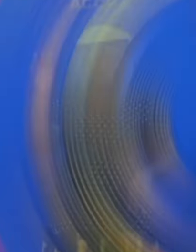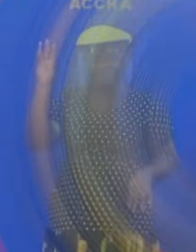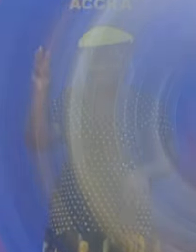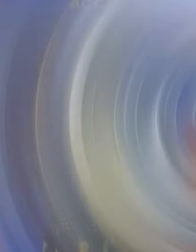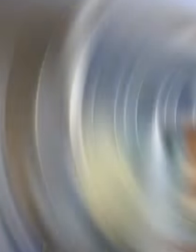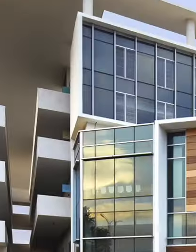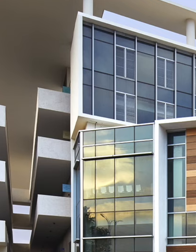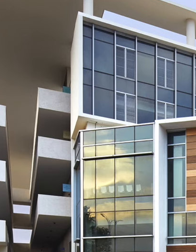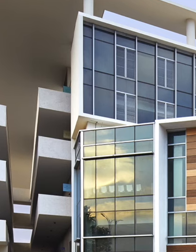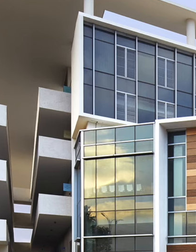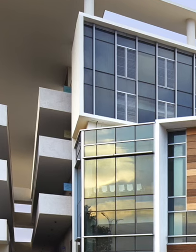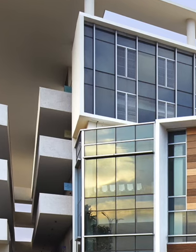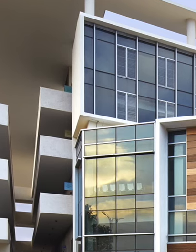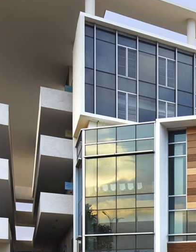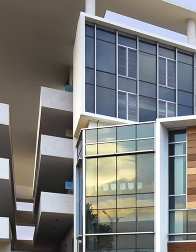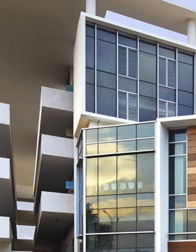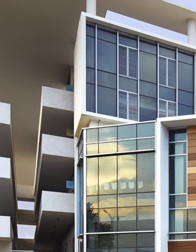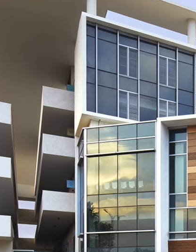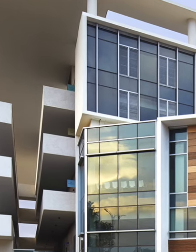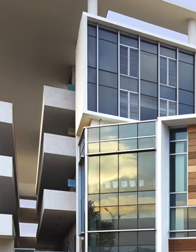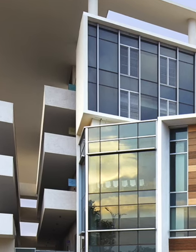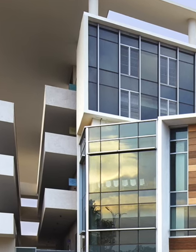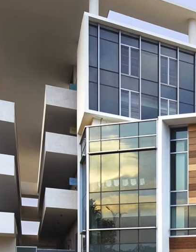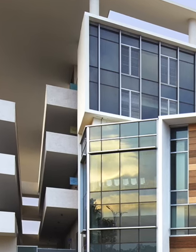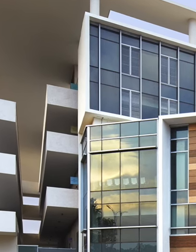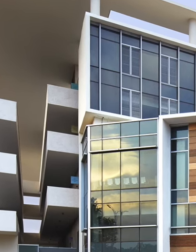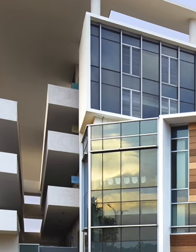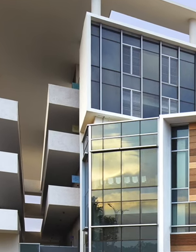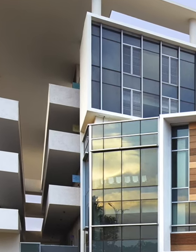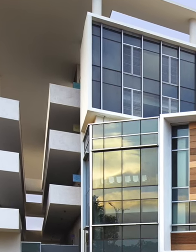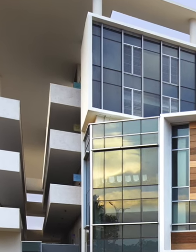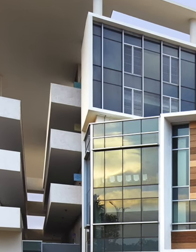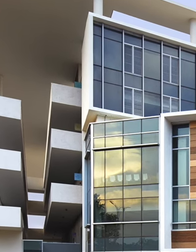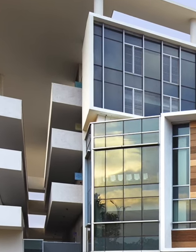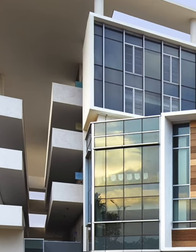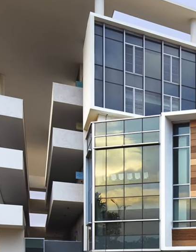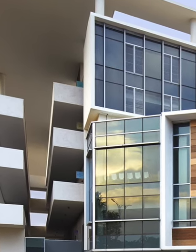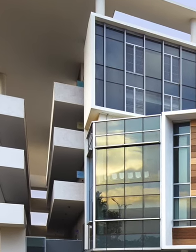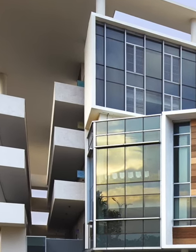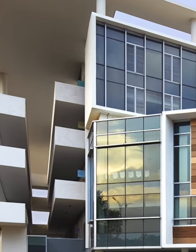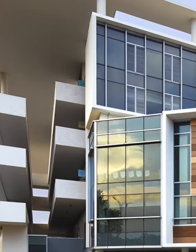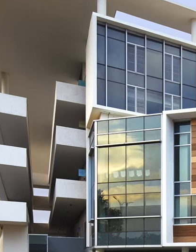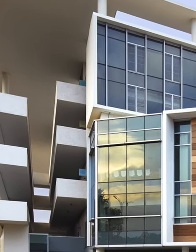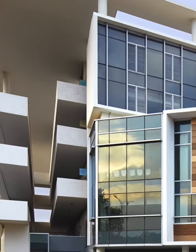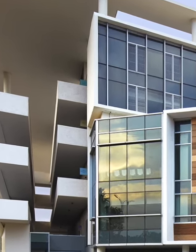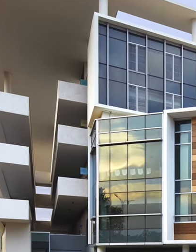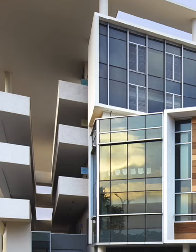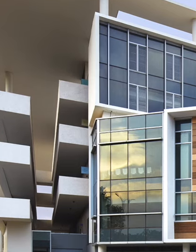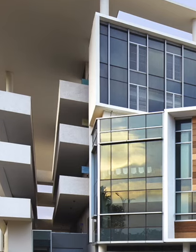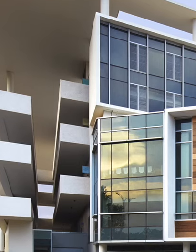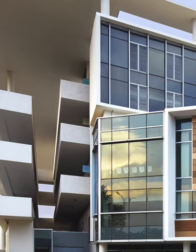new regional hospitals and one extra regional hospital for the western region